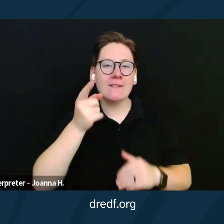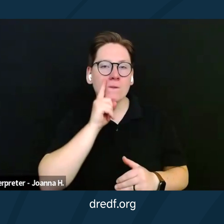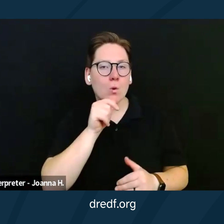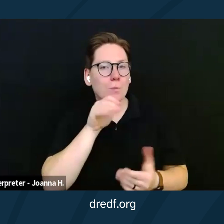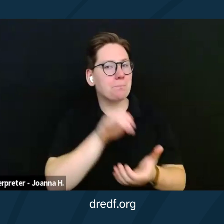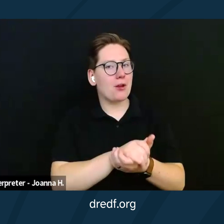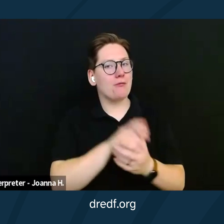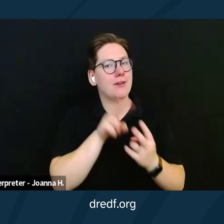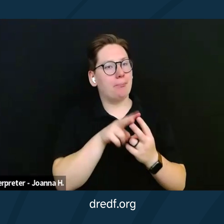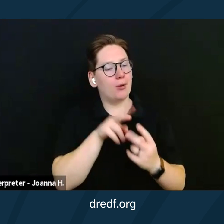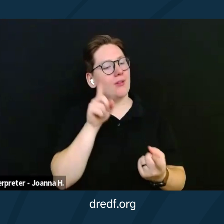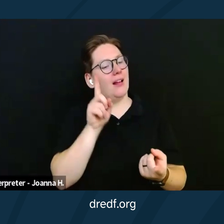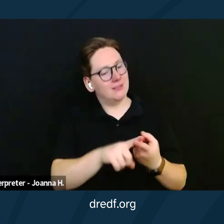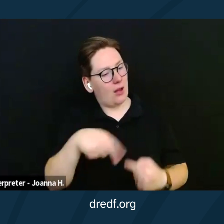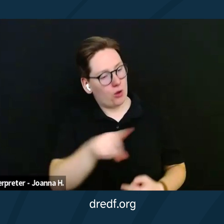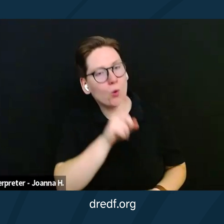until we were, well, actually married.